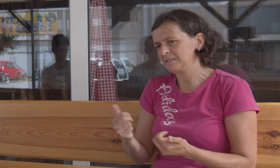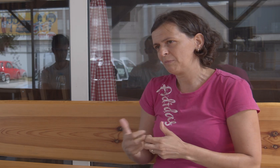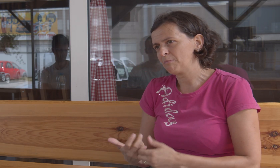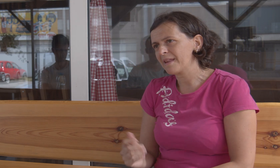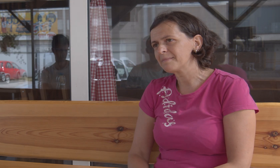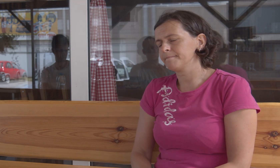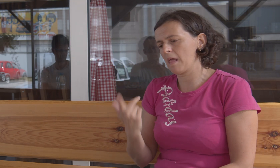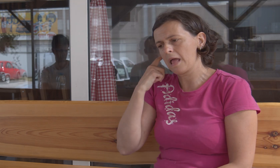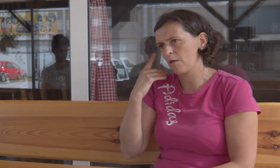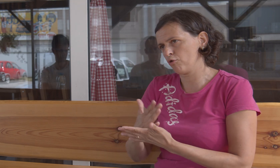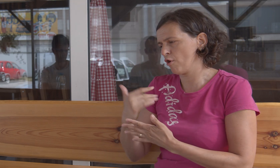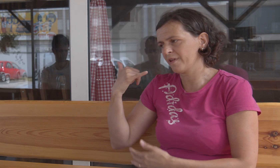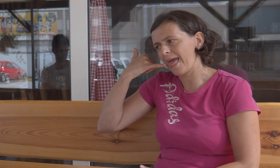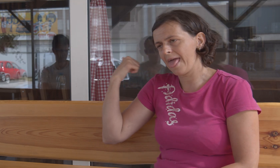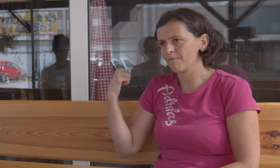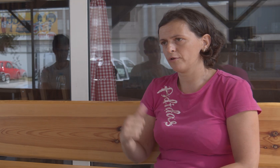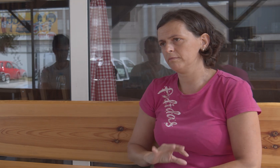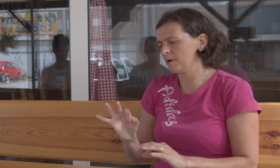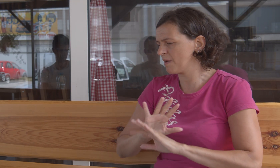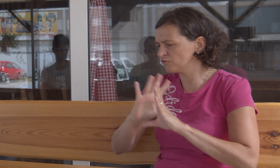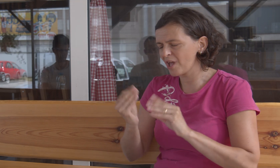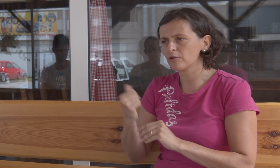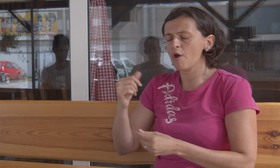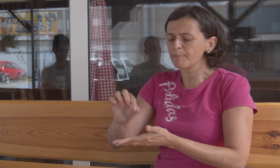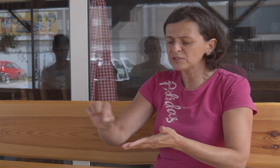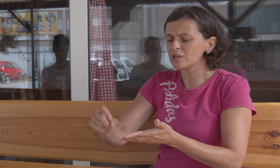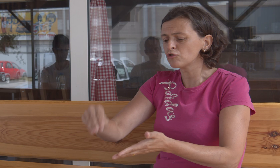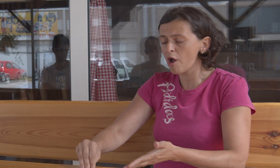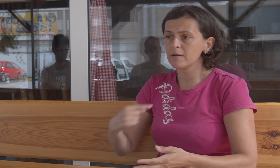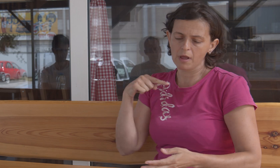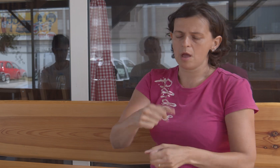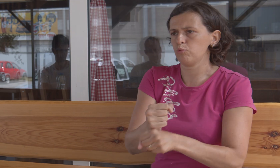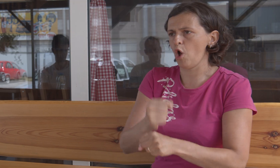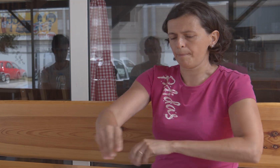It goes without problems. A colleague always calls, makes an order for pizza,